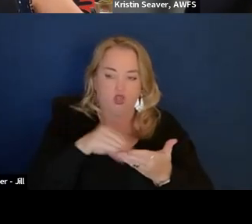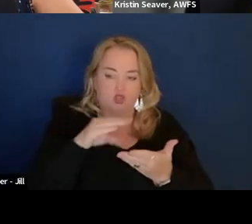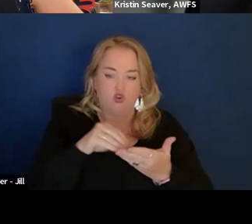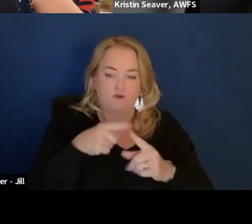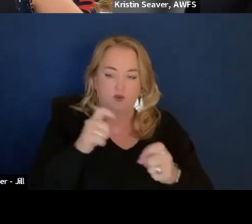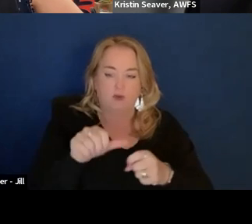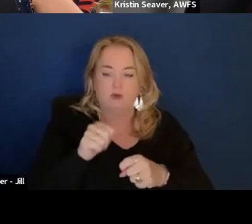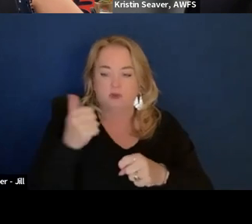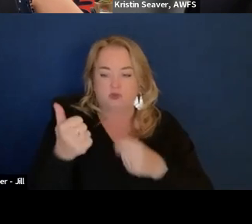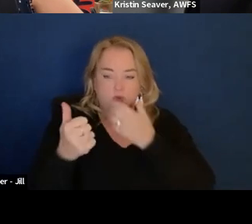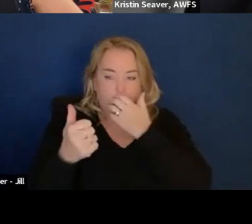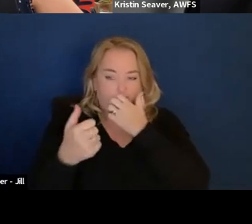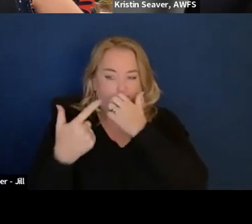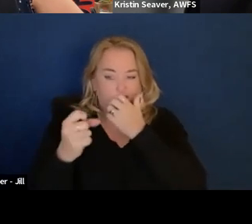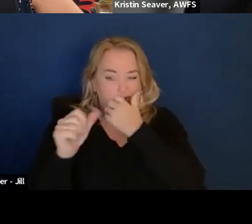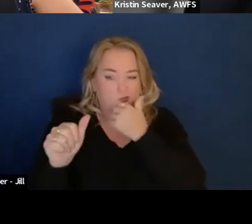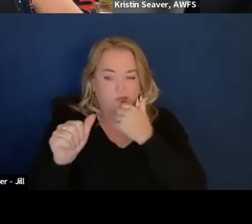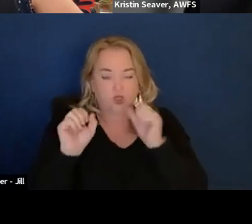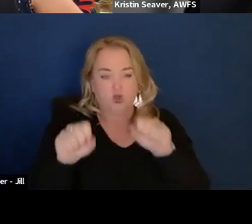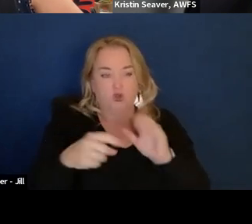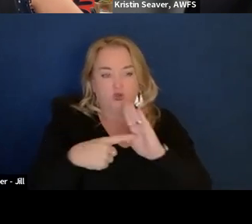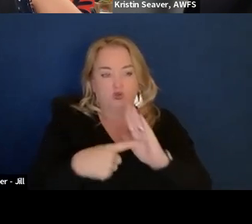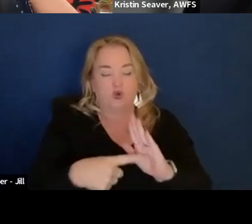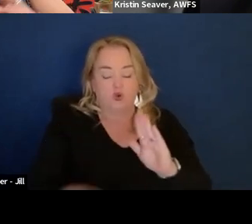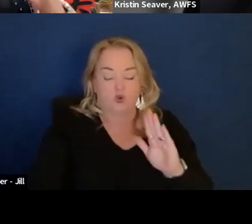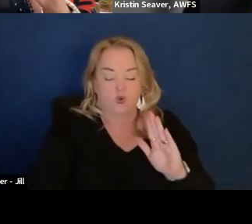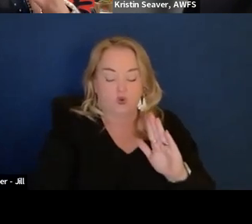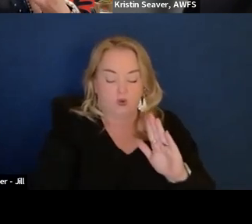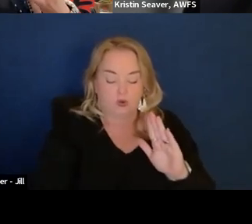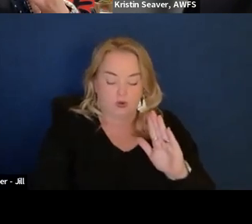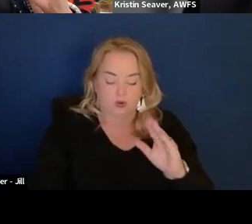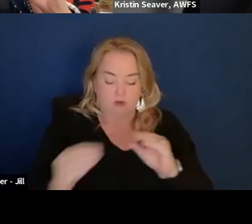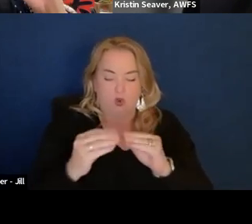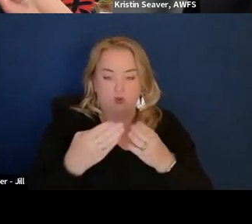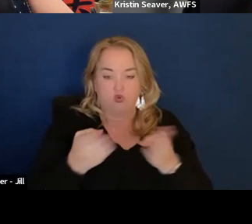if GSA were to roll out a pilot to consider this broader opportunity space,